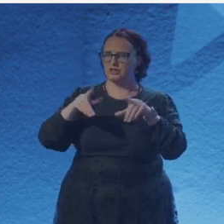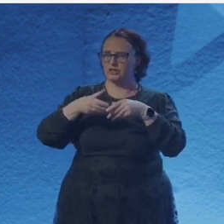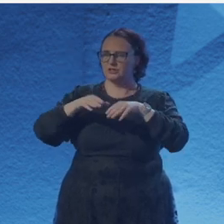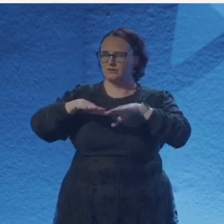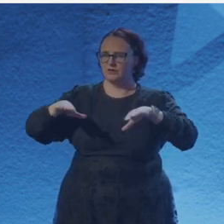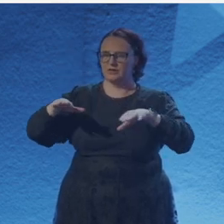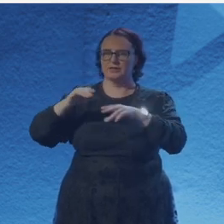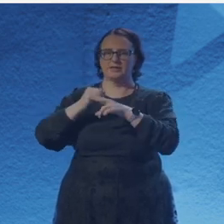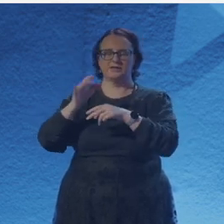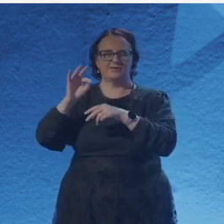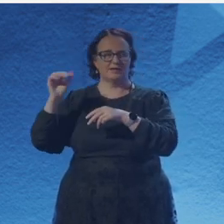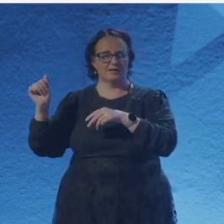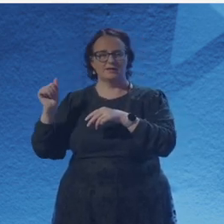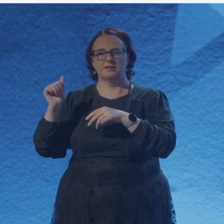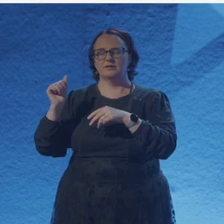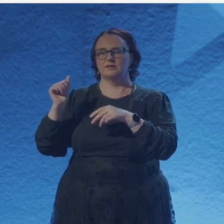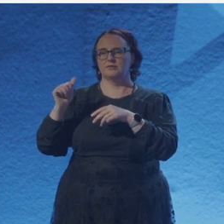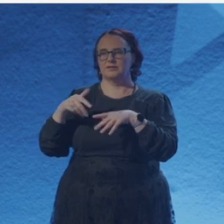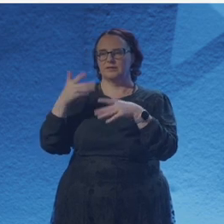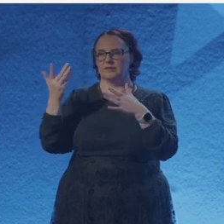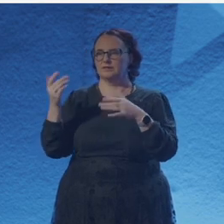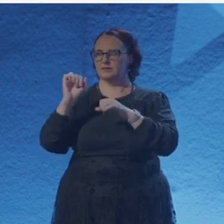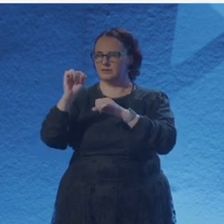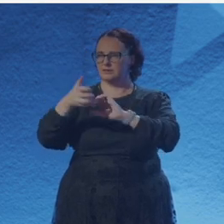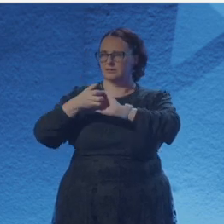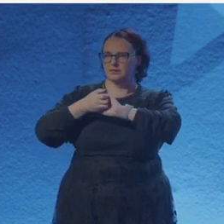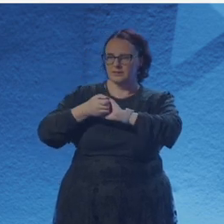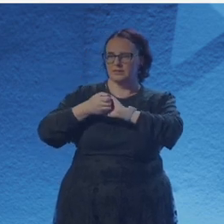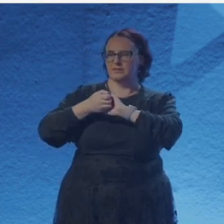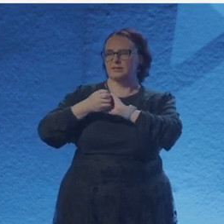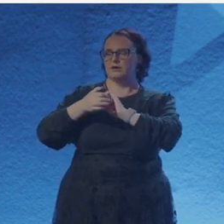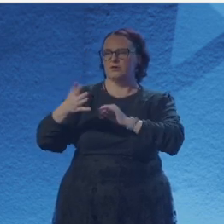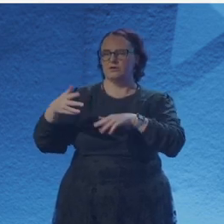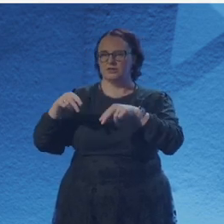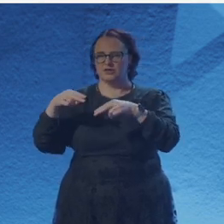Like when you welcome the sweet stains on the cellulose on your shirt.